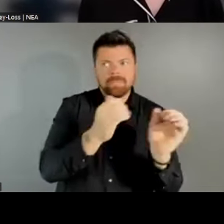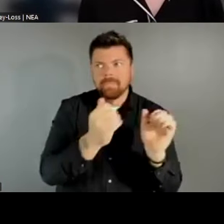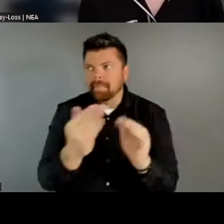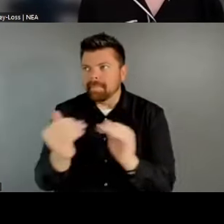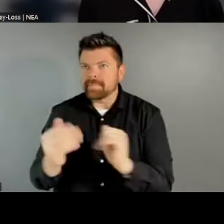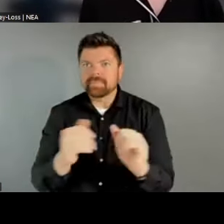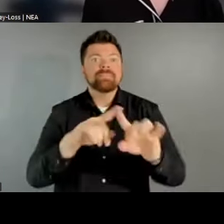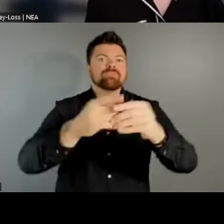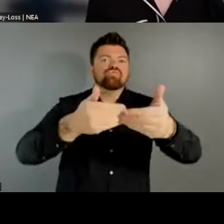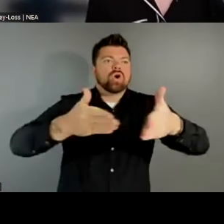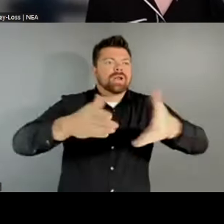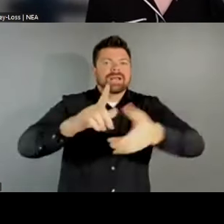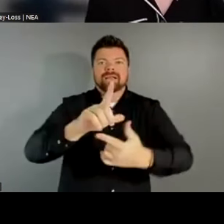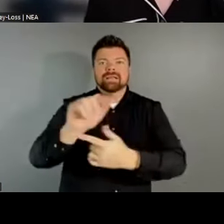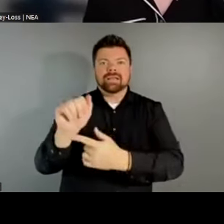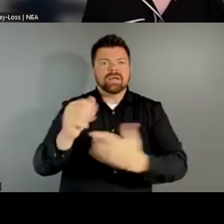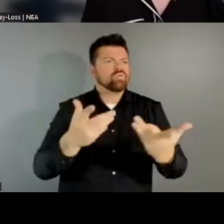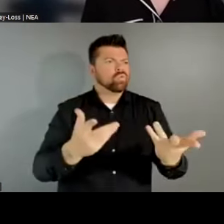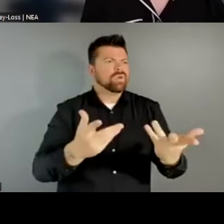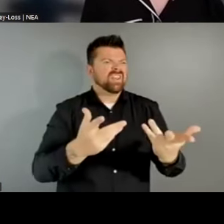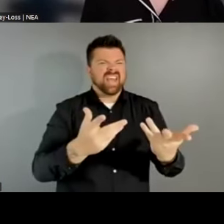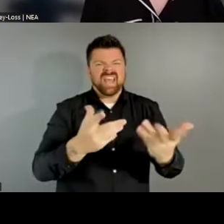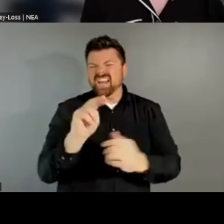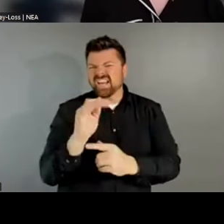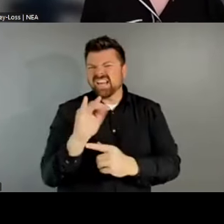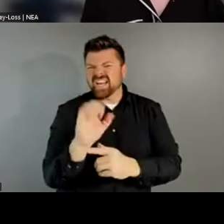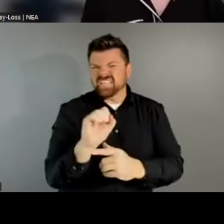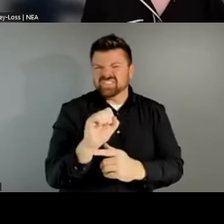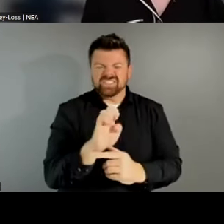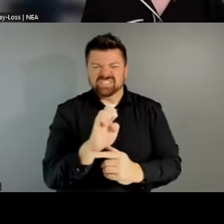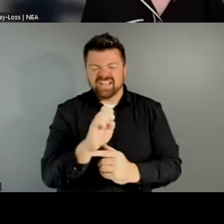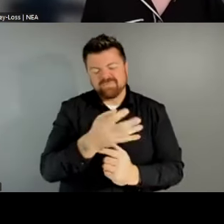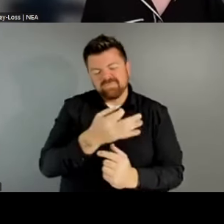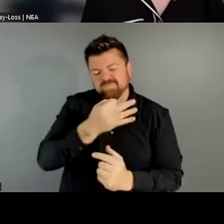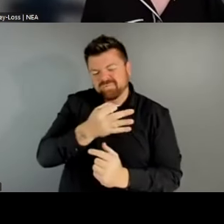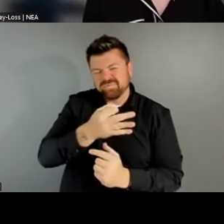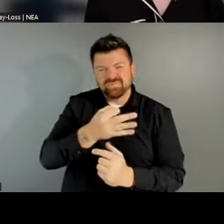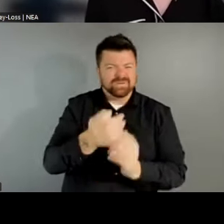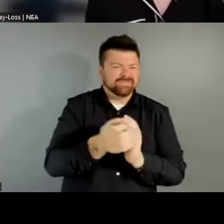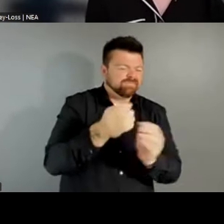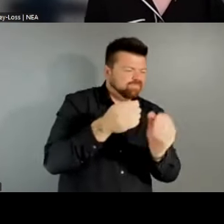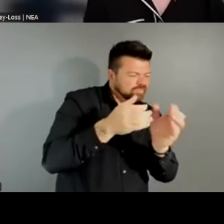what are some of the niche areas within that that we can work with? And then this is another thing